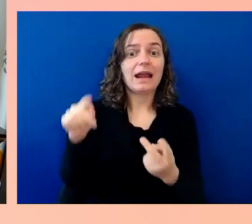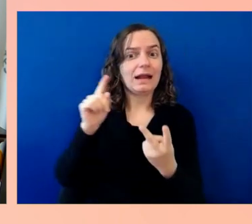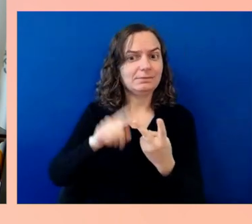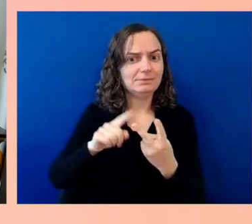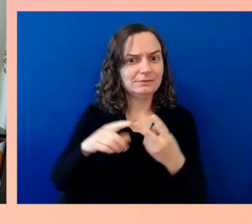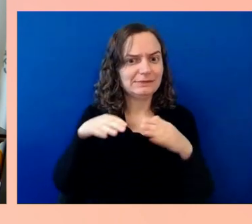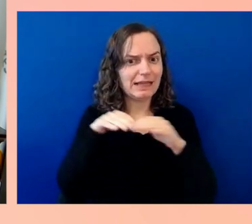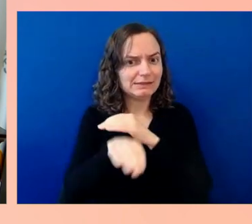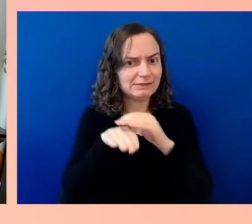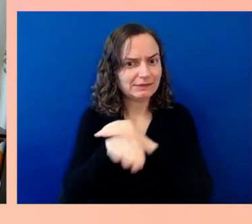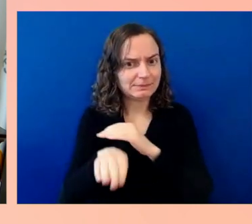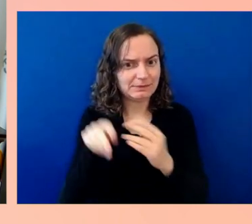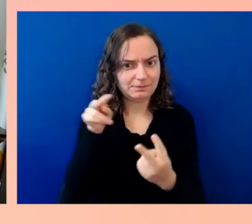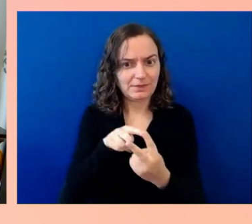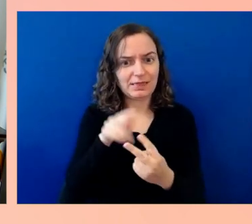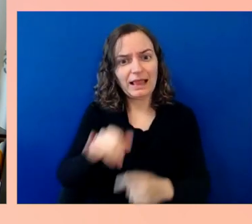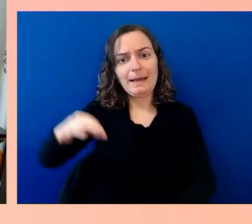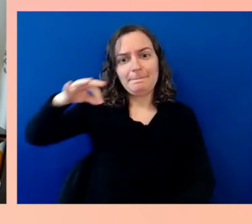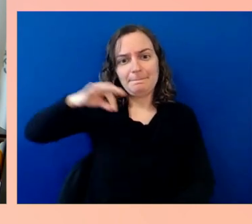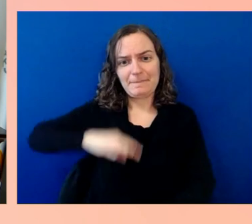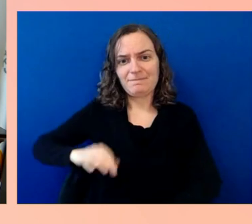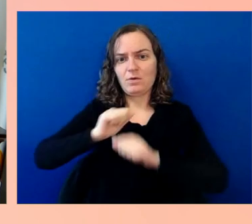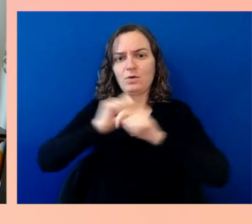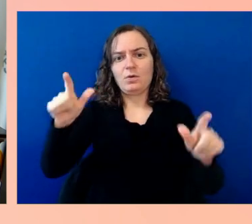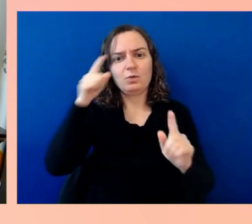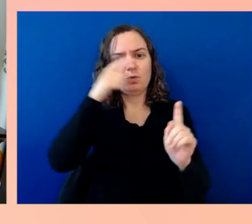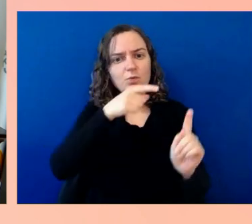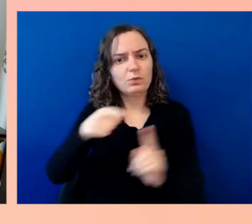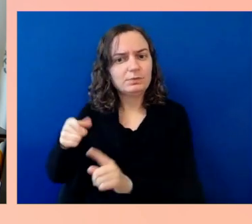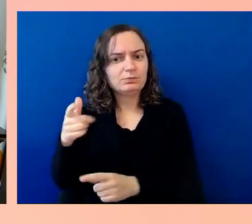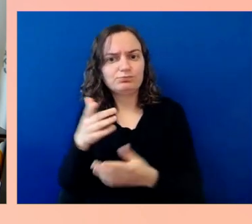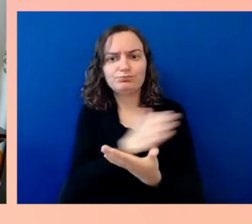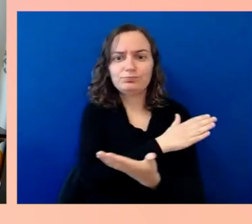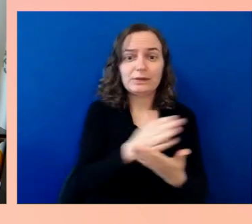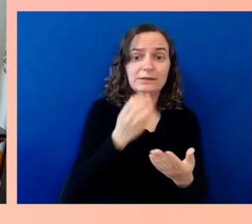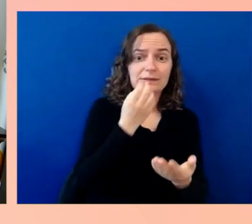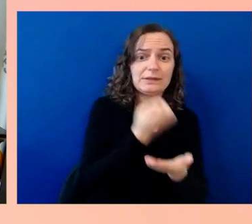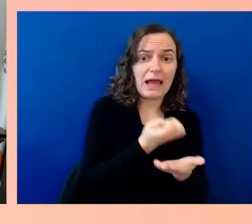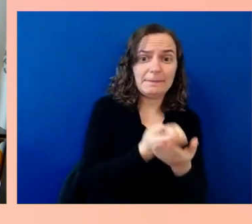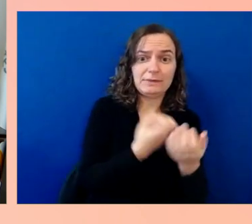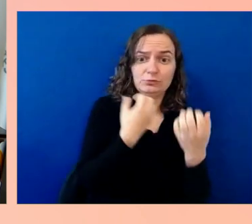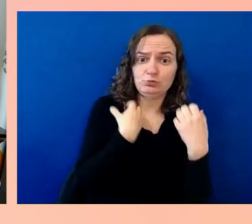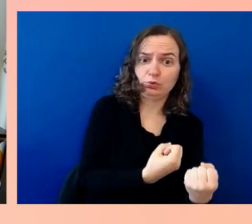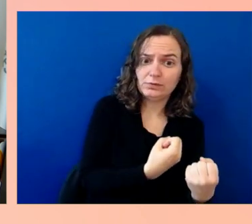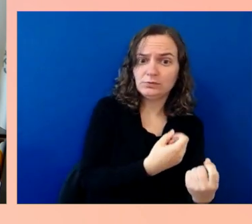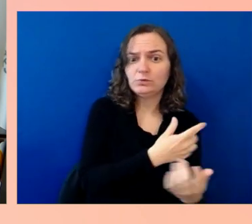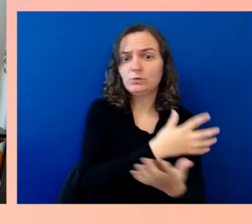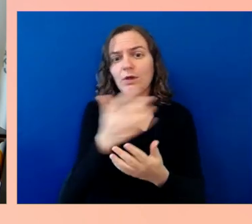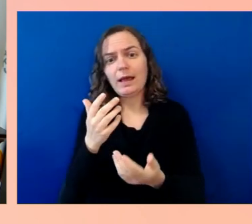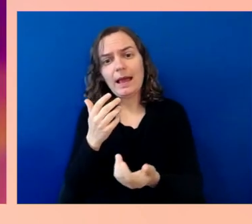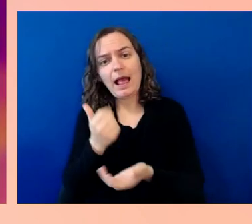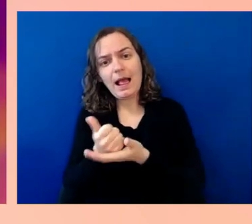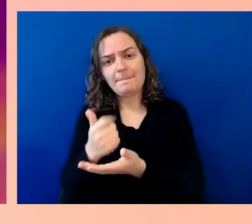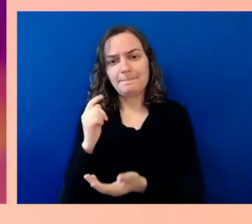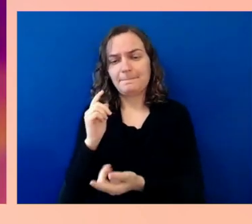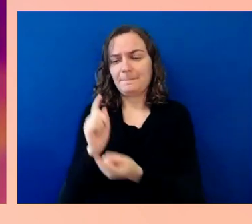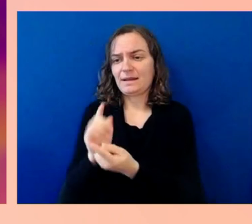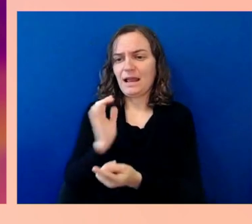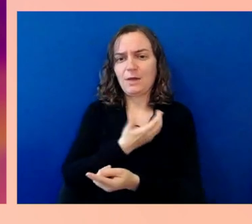helping us meet our climate challenge. All of those things are possible if and only if we make sure that there is